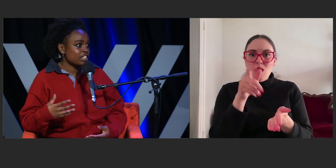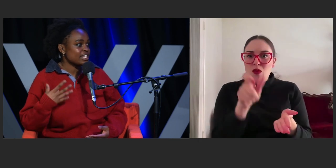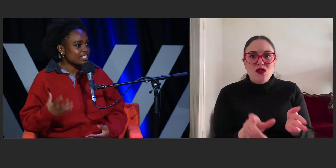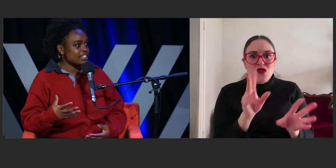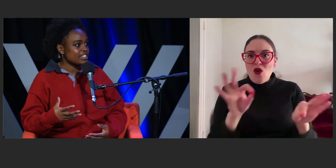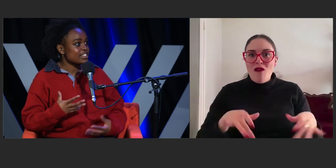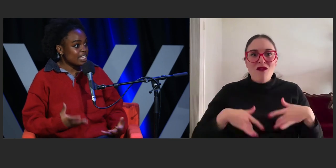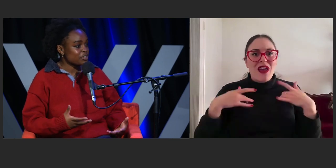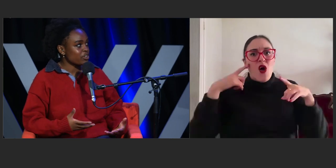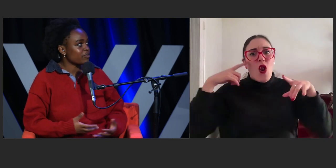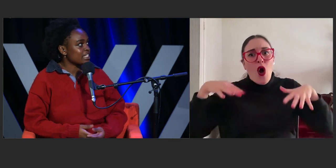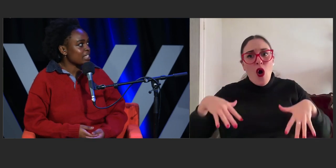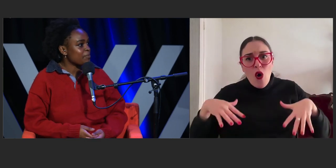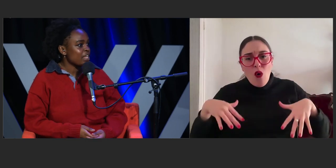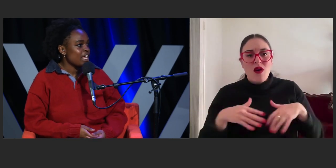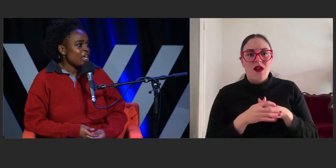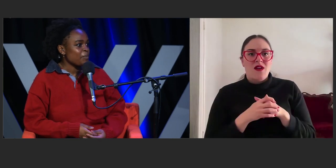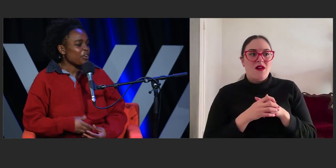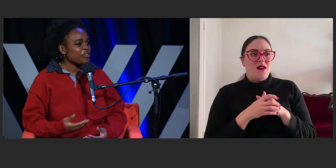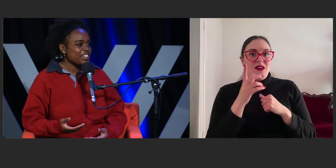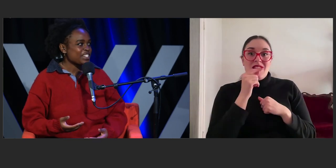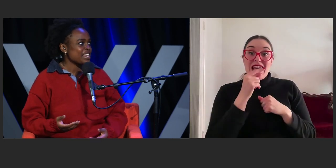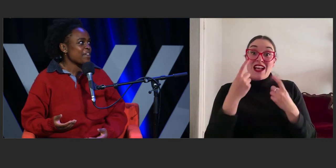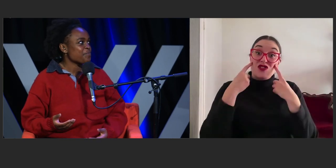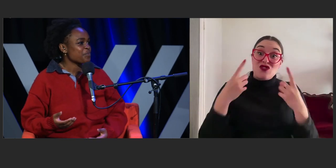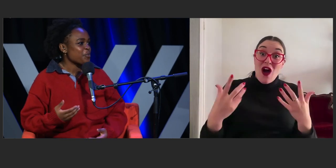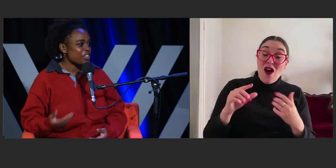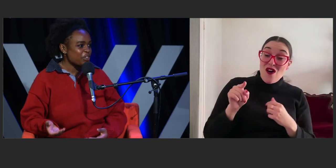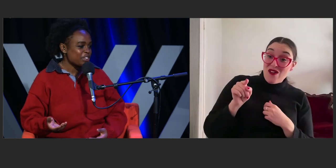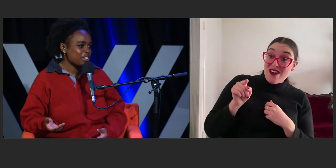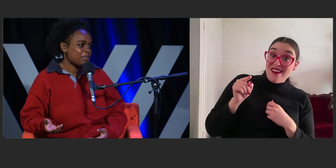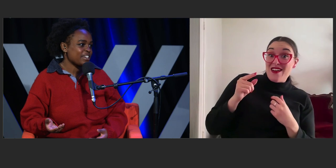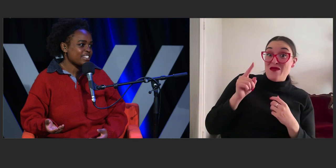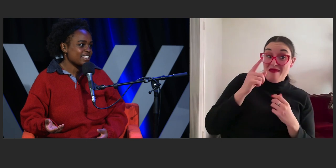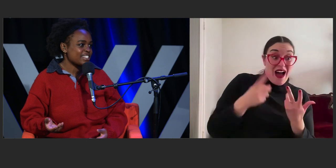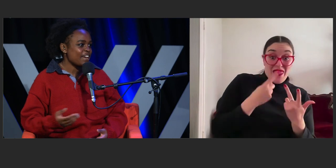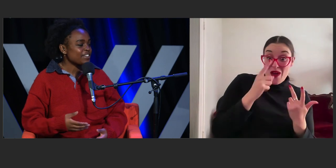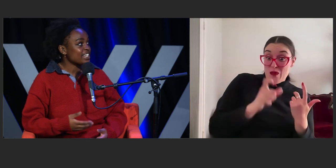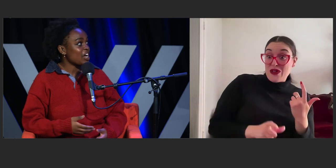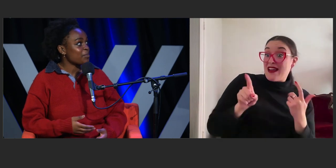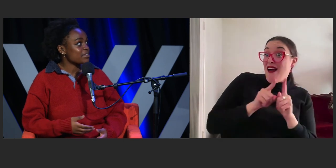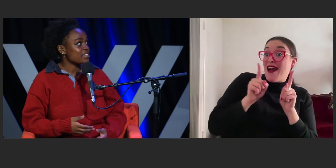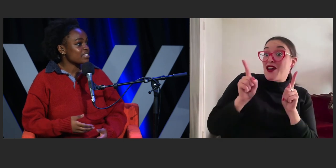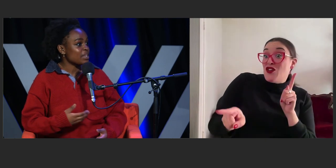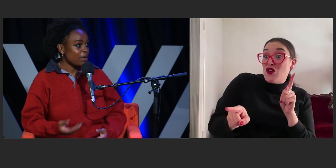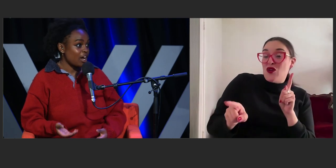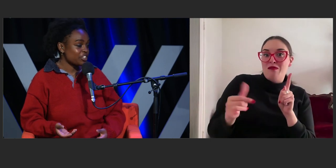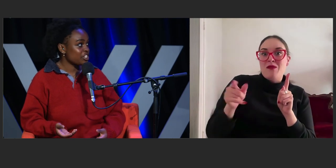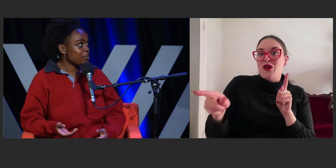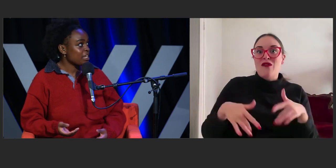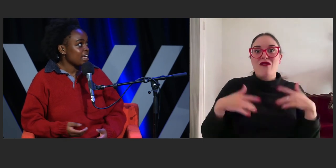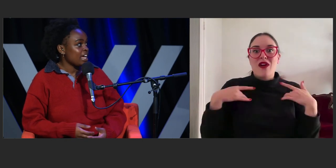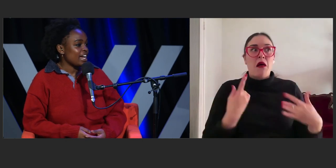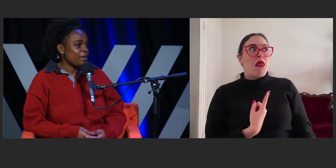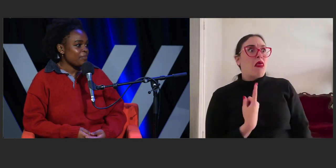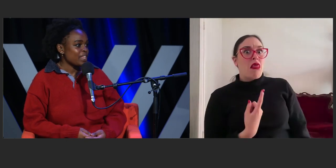that doesn't seem to reflect them. But obviously with those experiences, definitely comes some hardship.